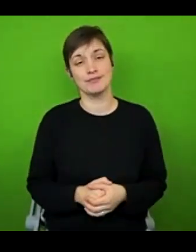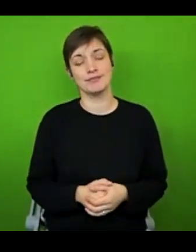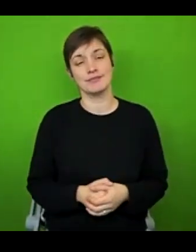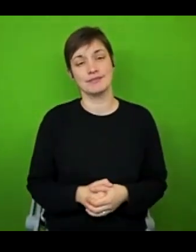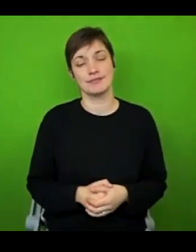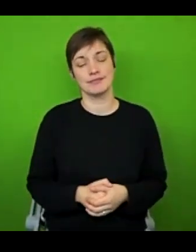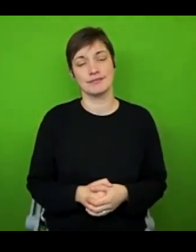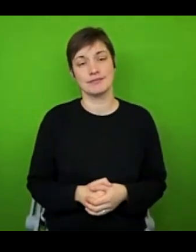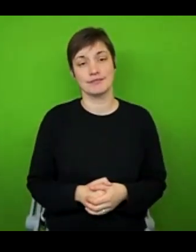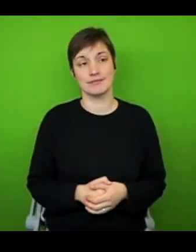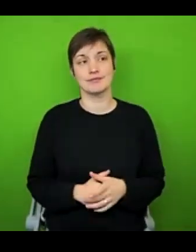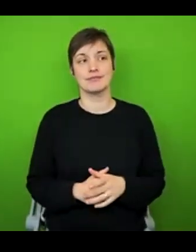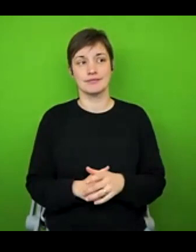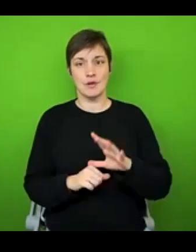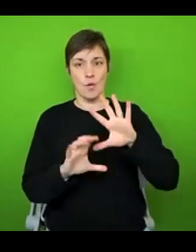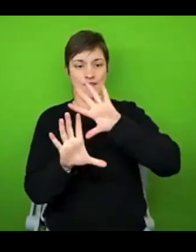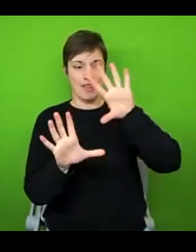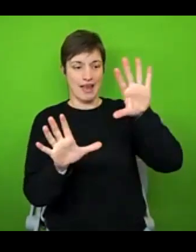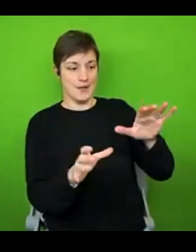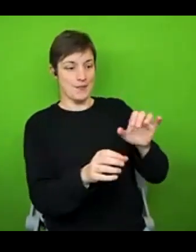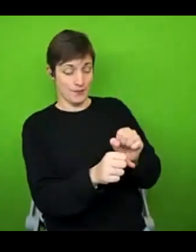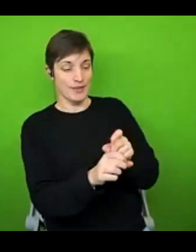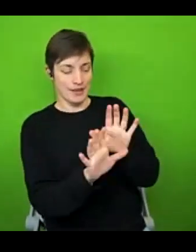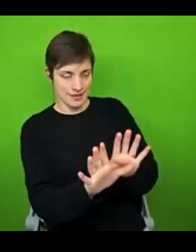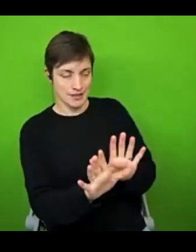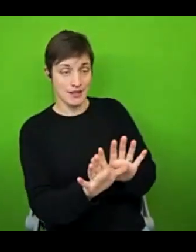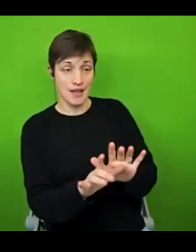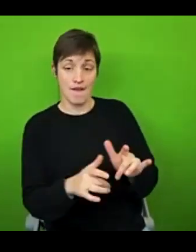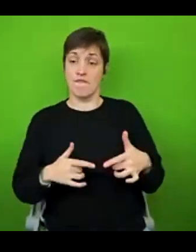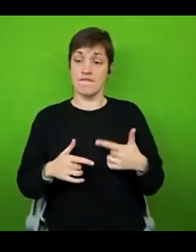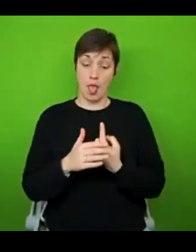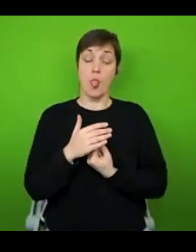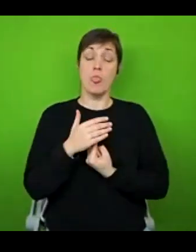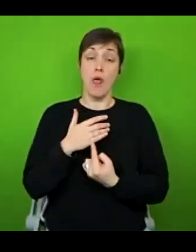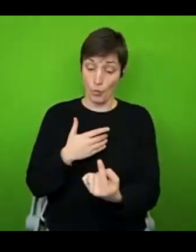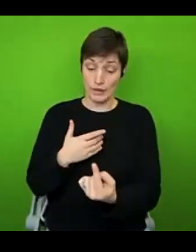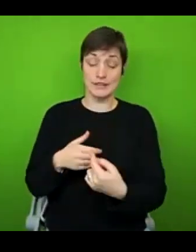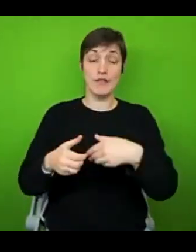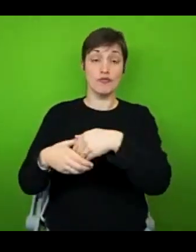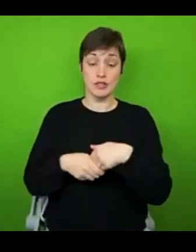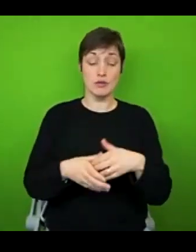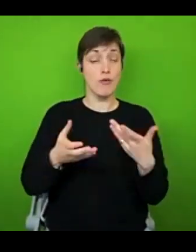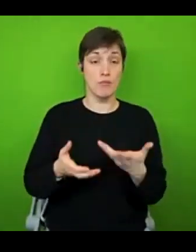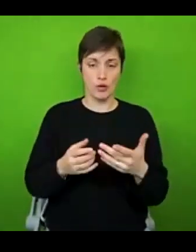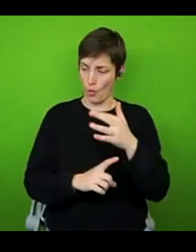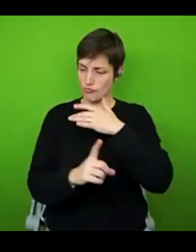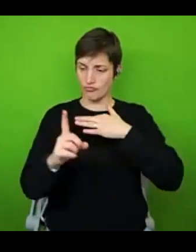All of that said, if you are feeling lonely in your existing friendships at the minute, or perhaps you're surrounded by non disabled people, which was the case for